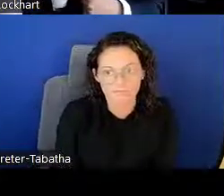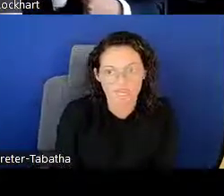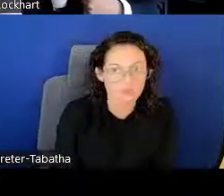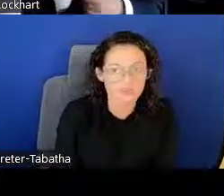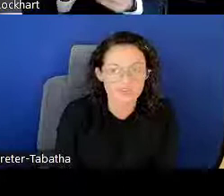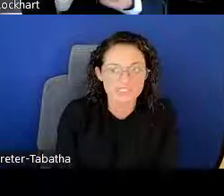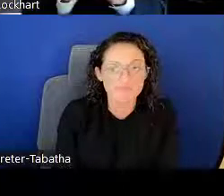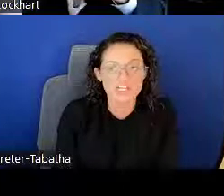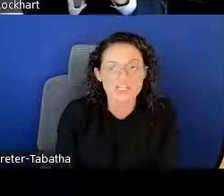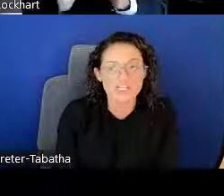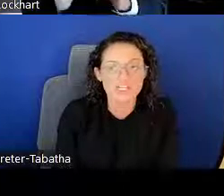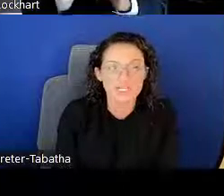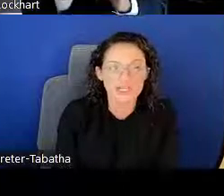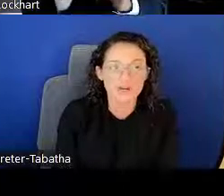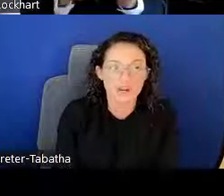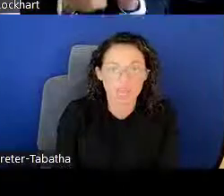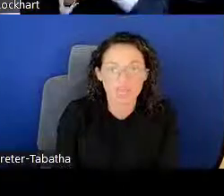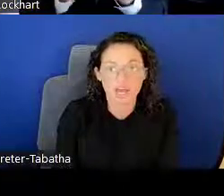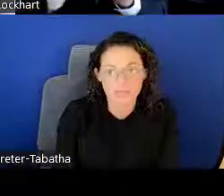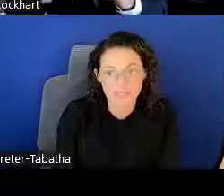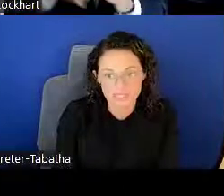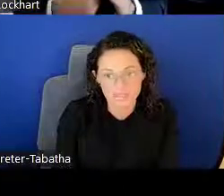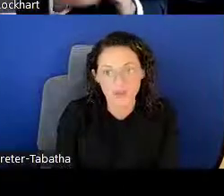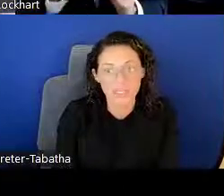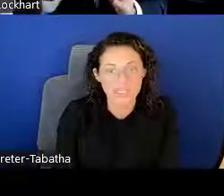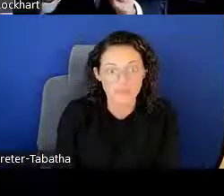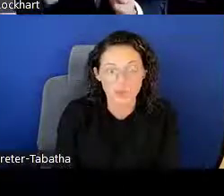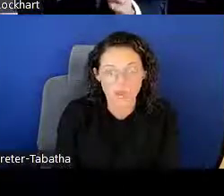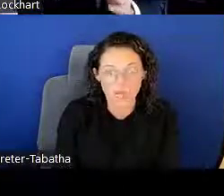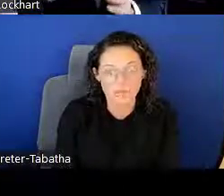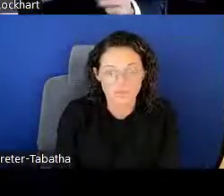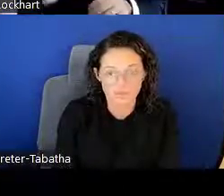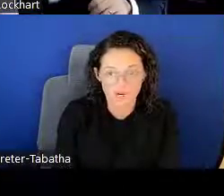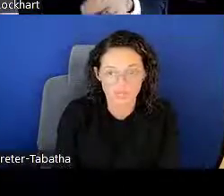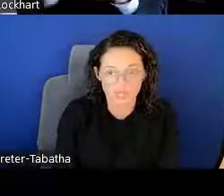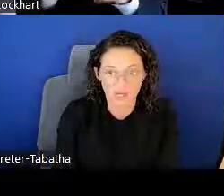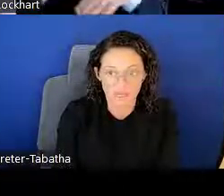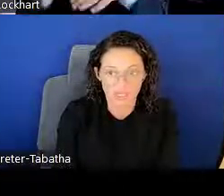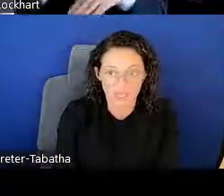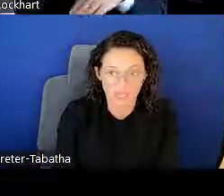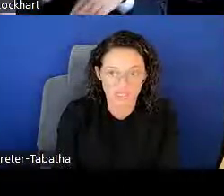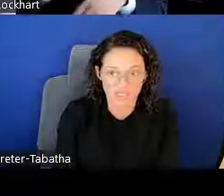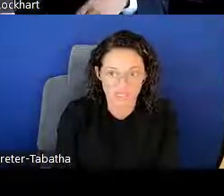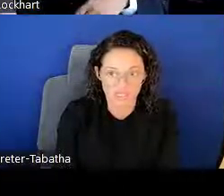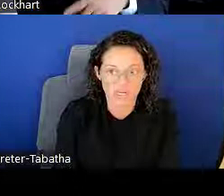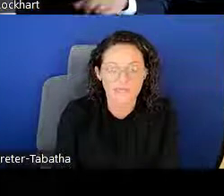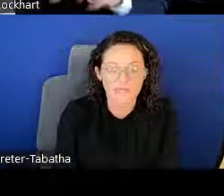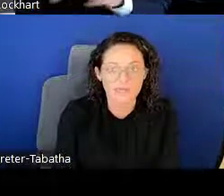As previously mentioned, an eRA Commons account is required to start the LRP application.